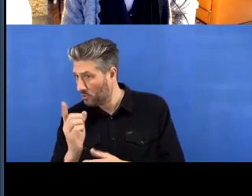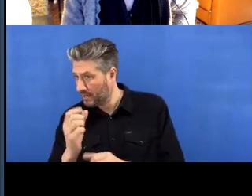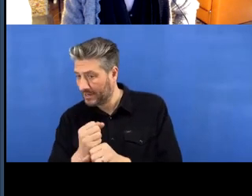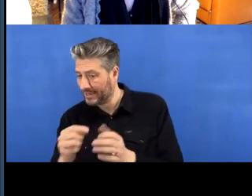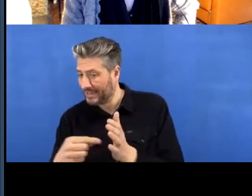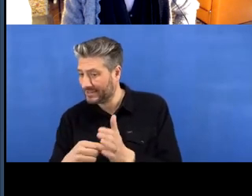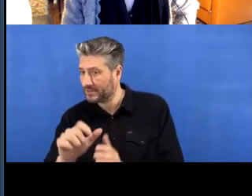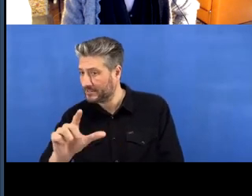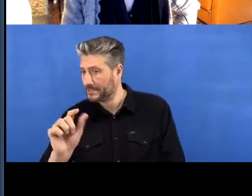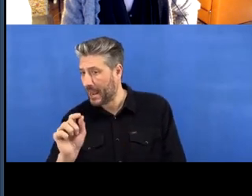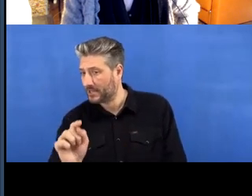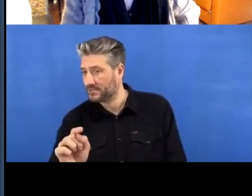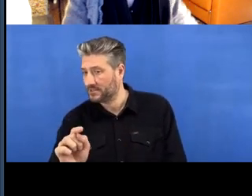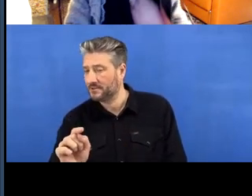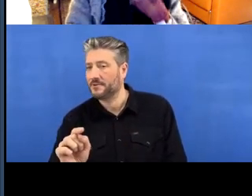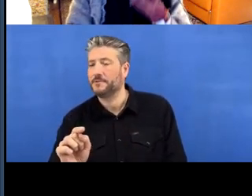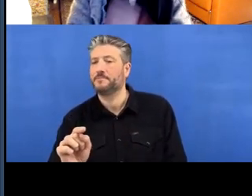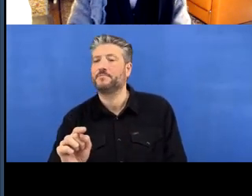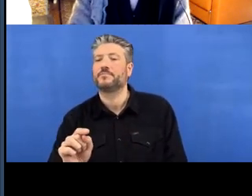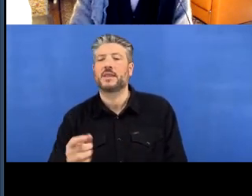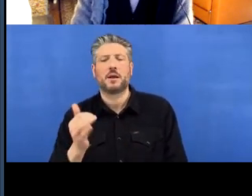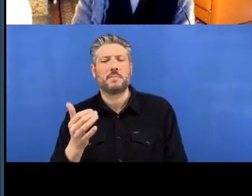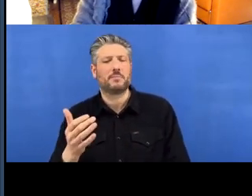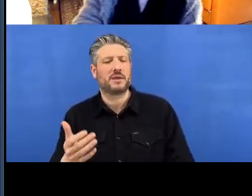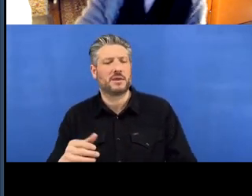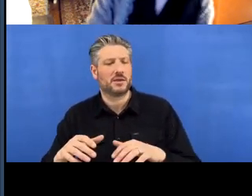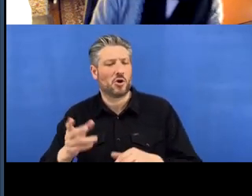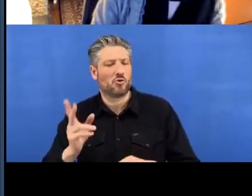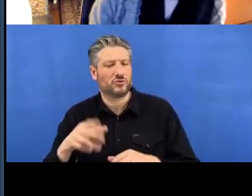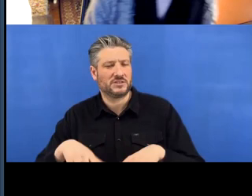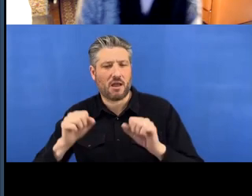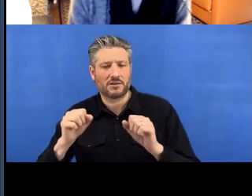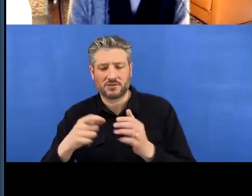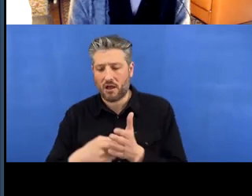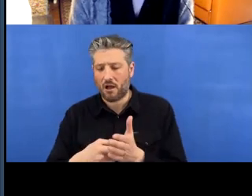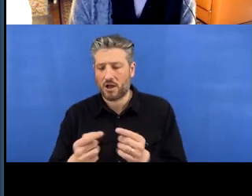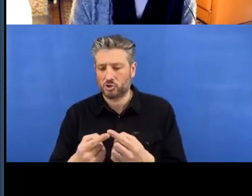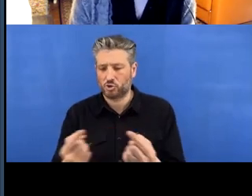and then you might have to restart RStudio.